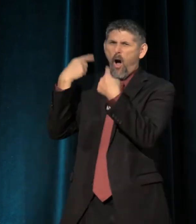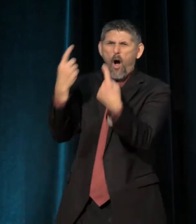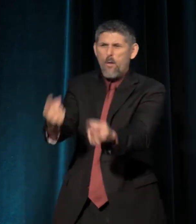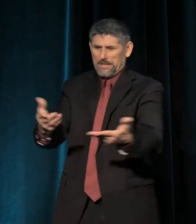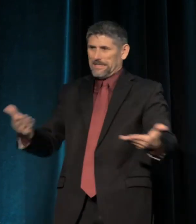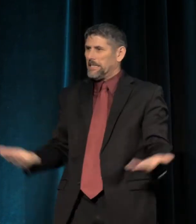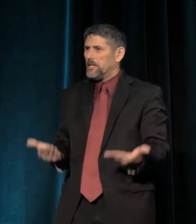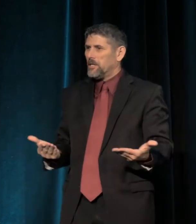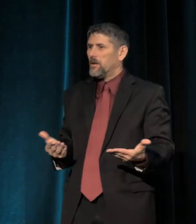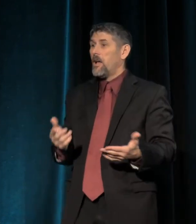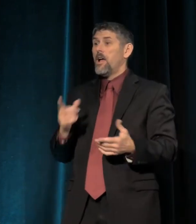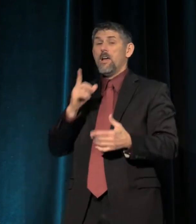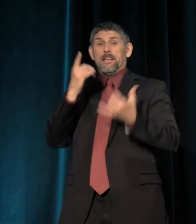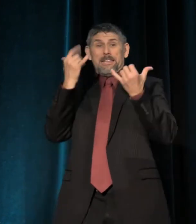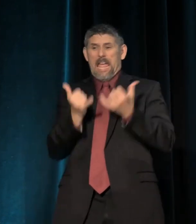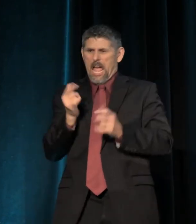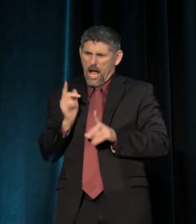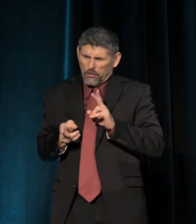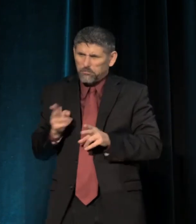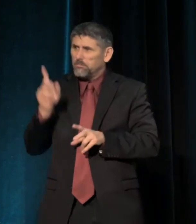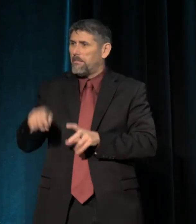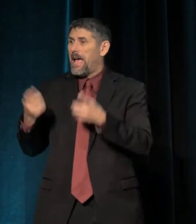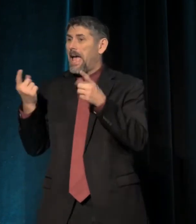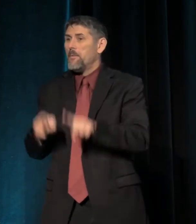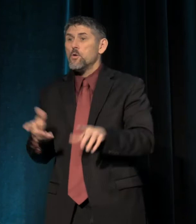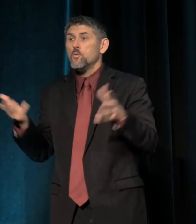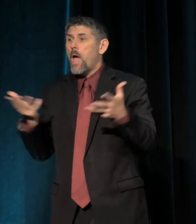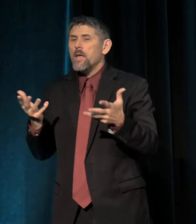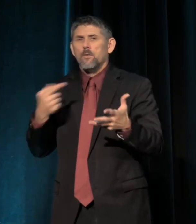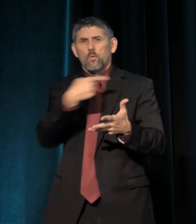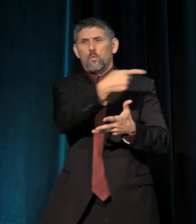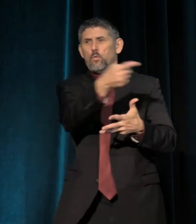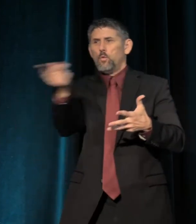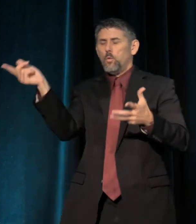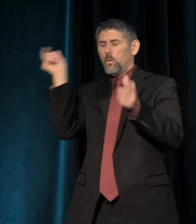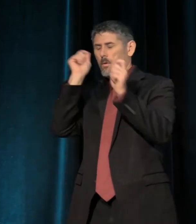The only urgency now is for you to open your eyes and see.